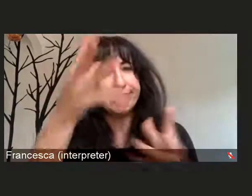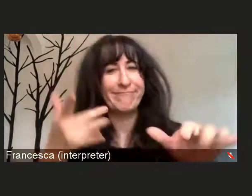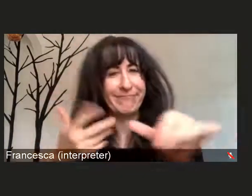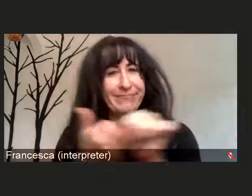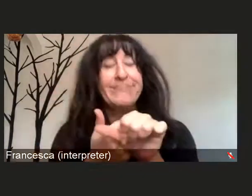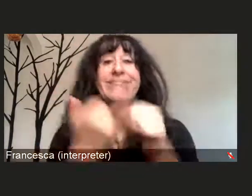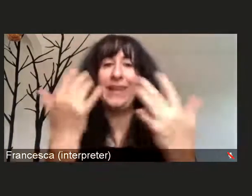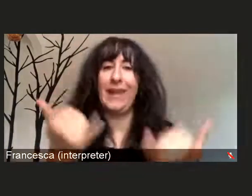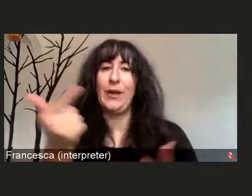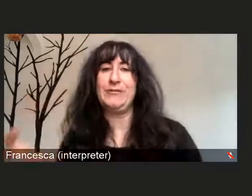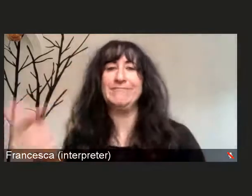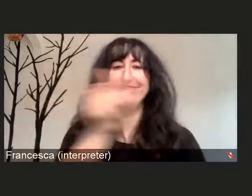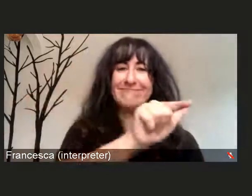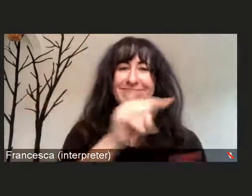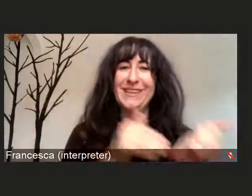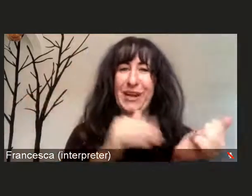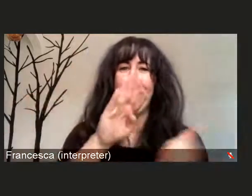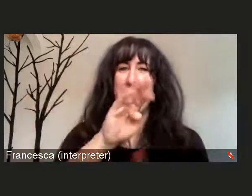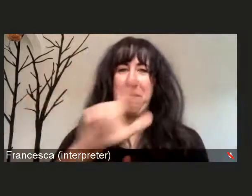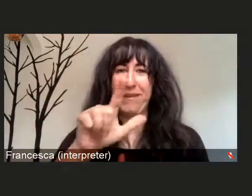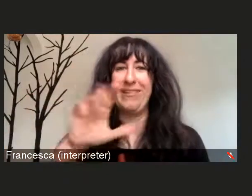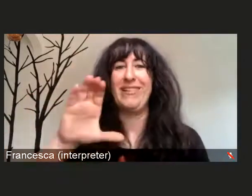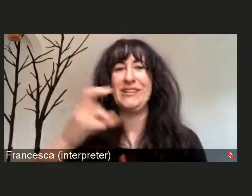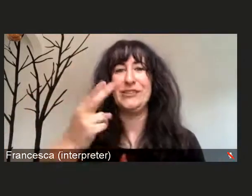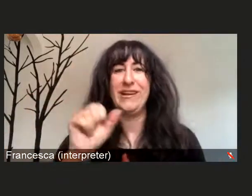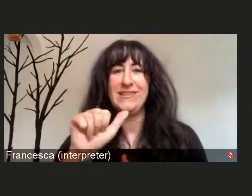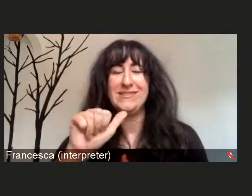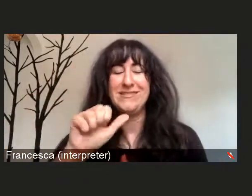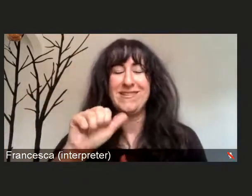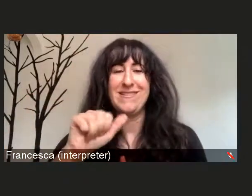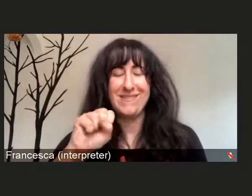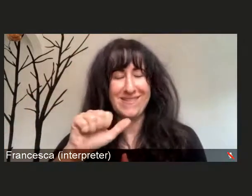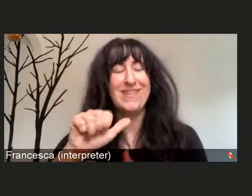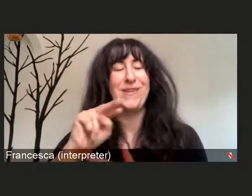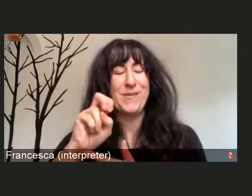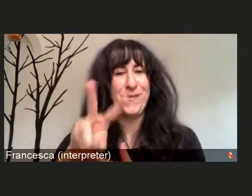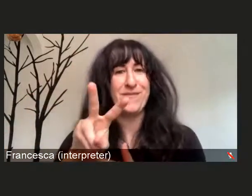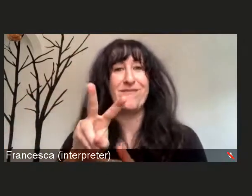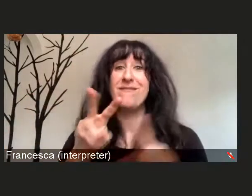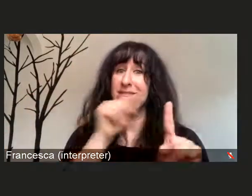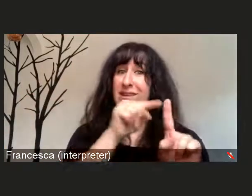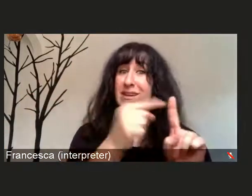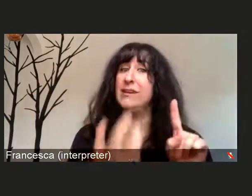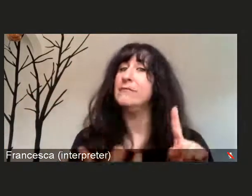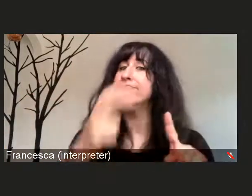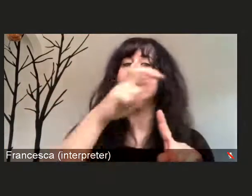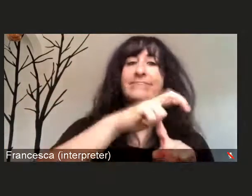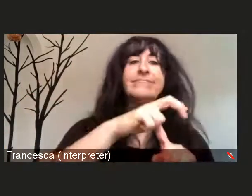and been with us through the beginning of this. He is, as I said, infectious disease expert,